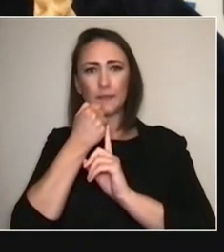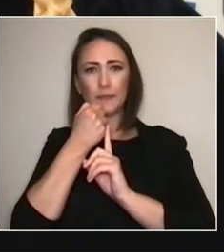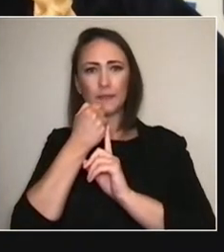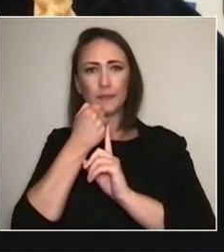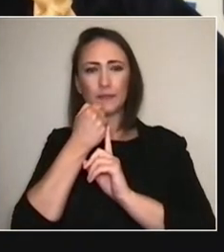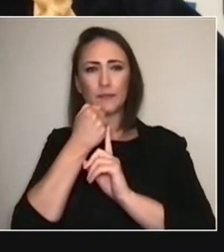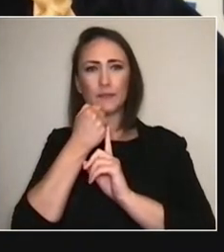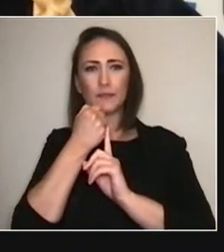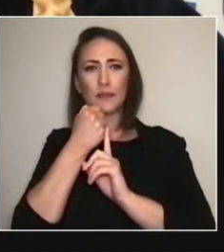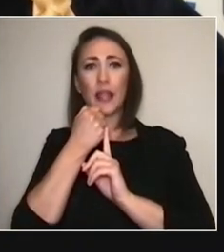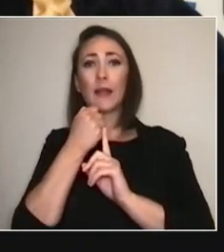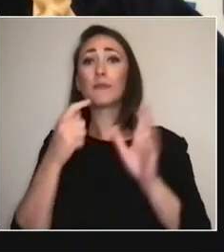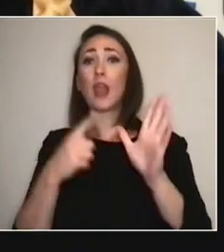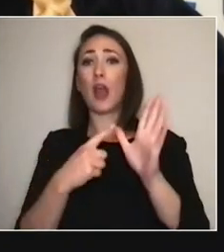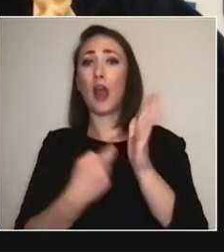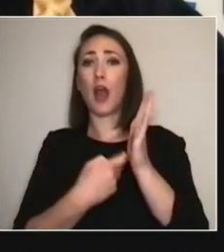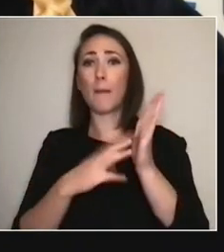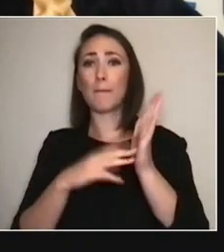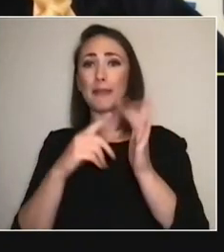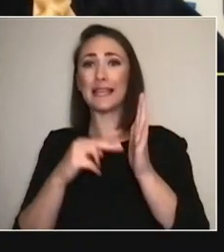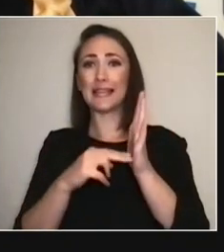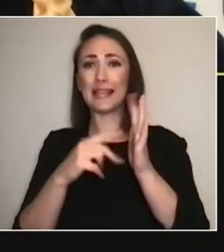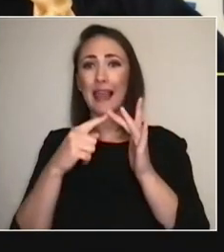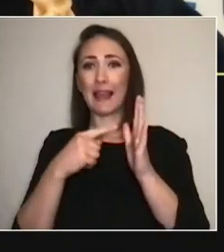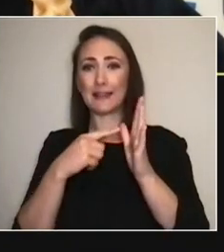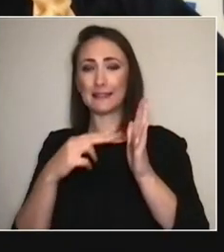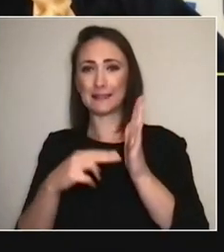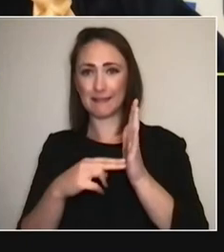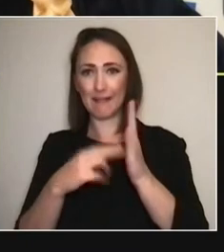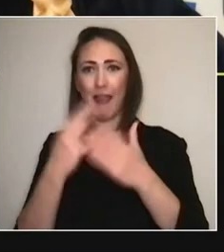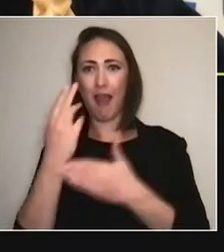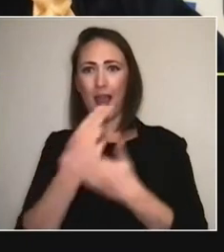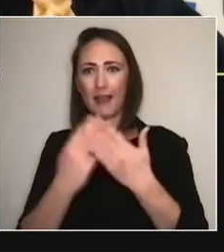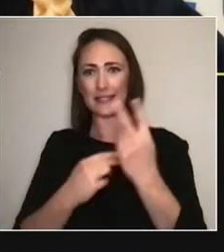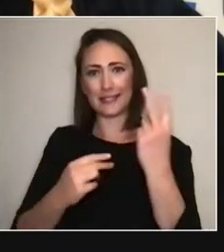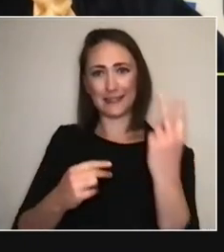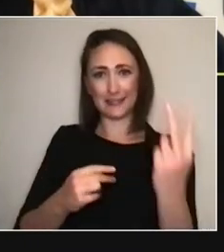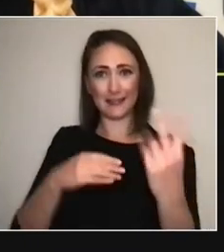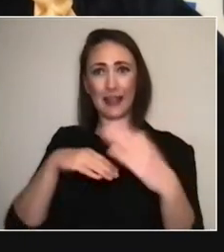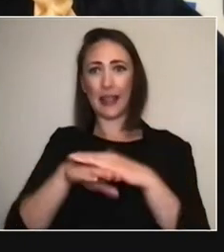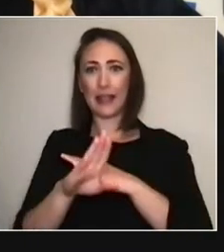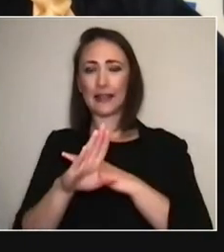They are an Armenian artist based in Milan. Their piece is a piece called 'Gisher',